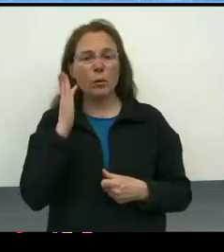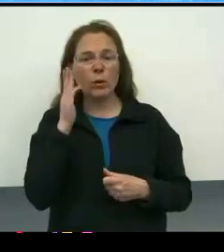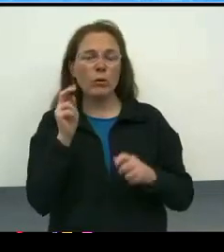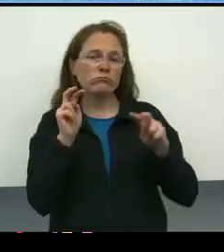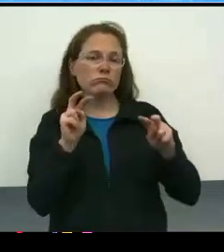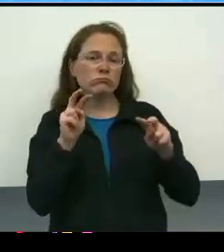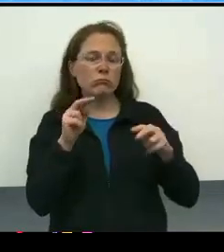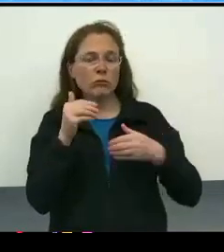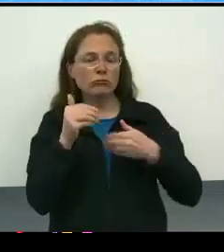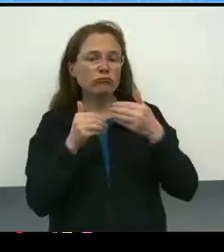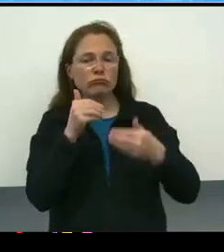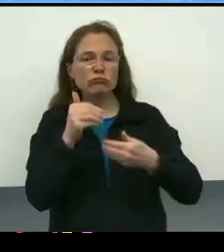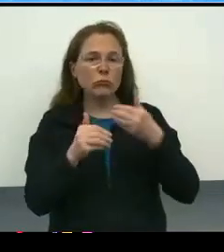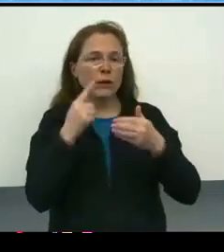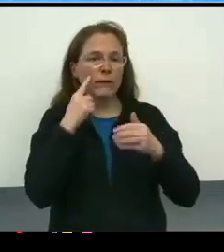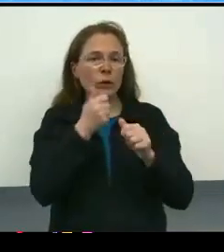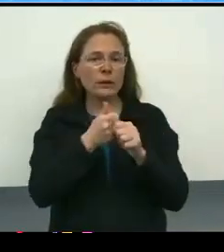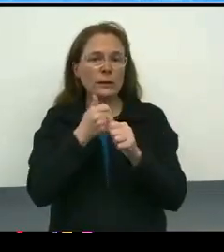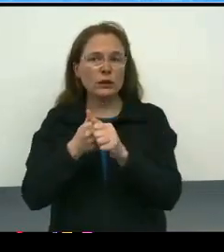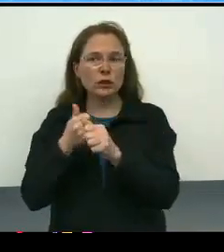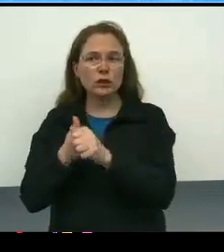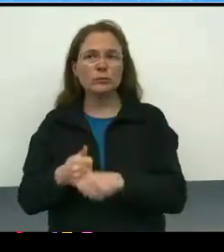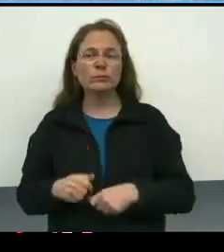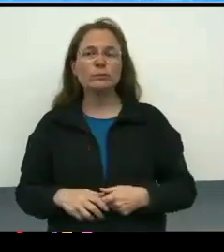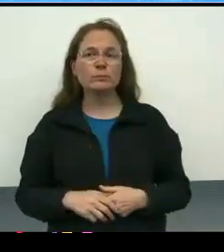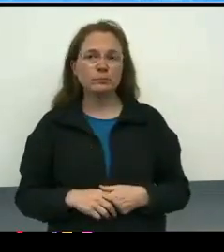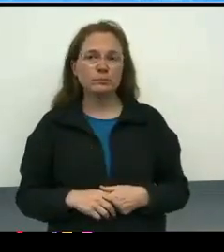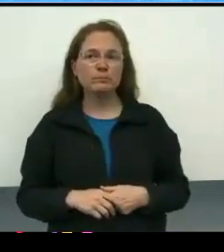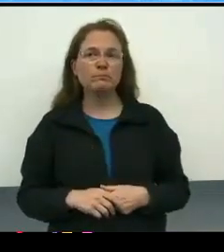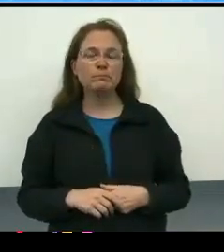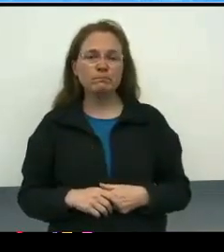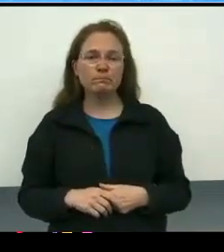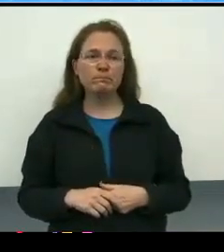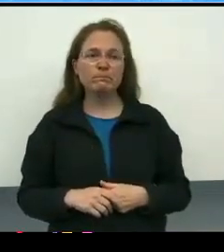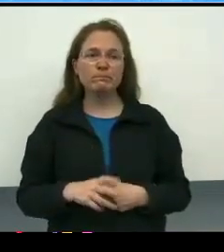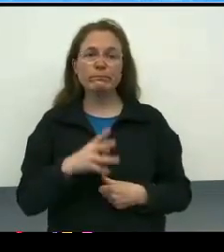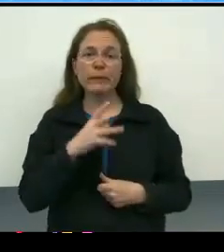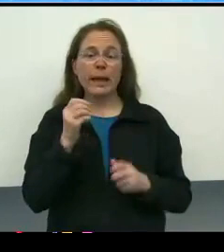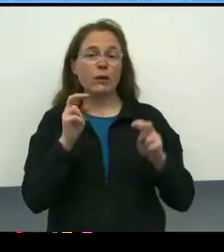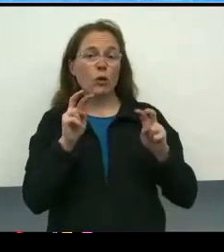on each of those work streams. As noted, the oversight, I'm sorry,